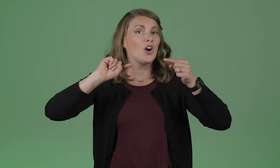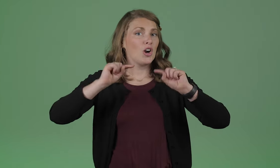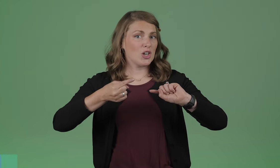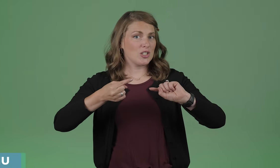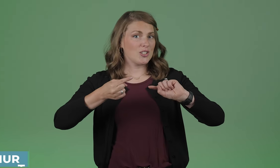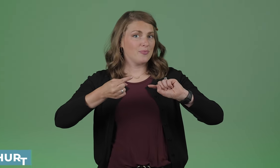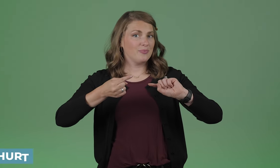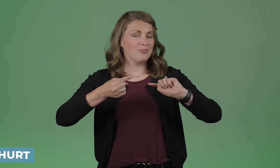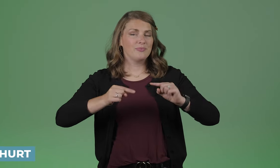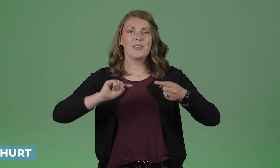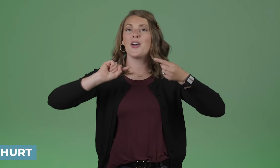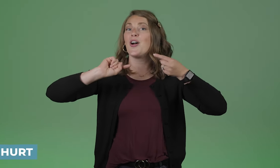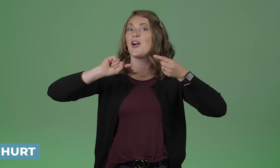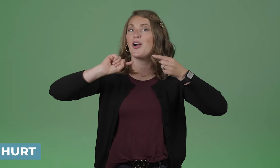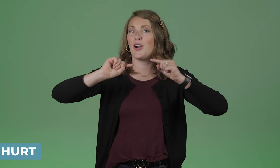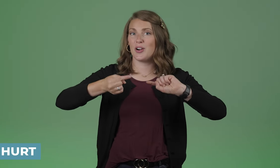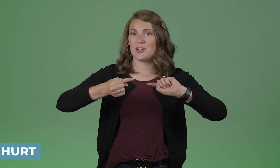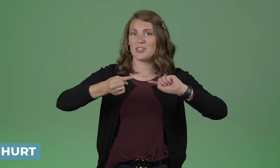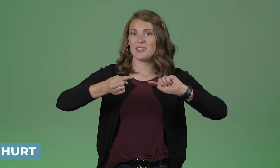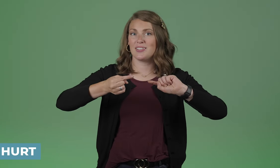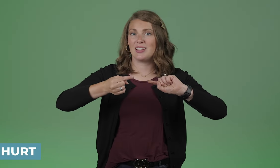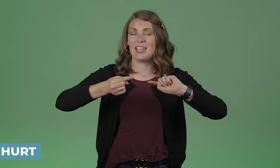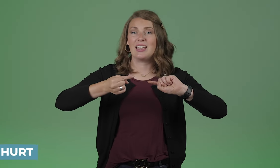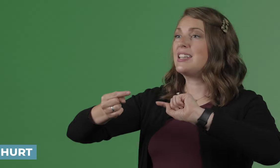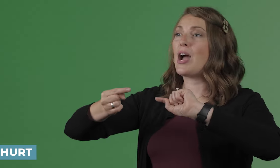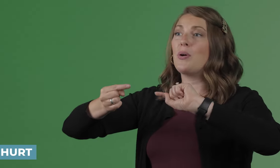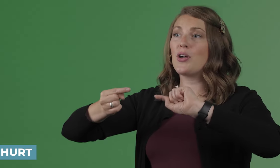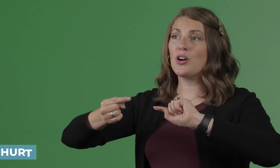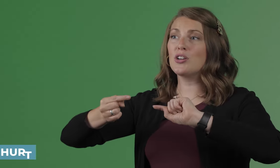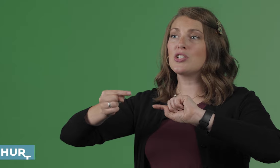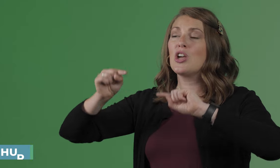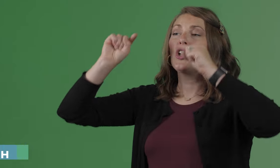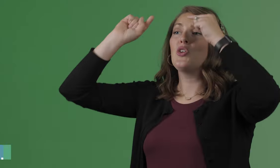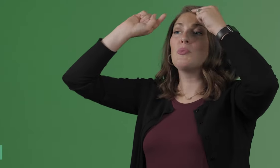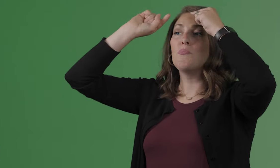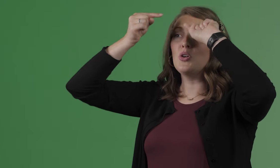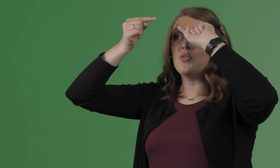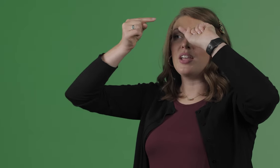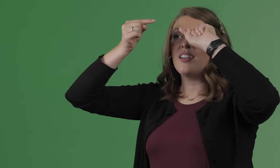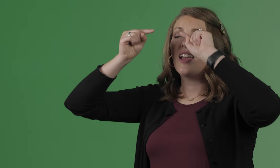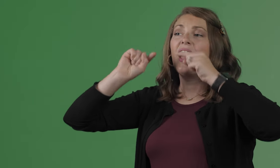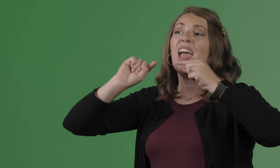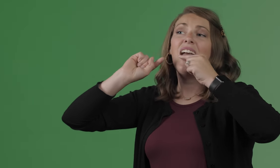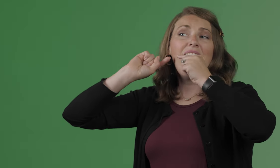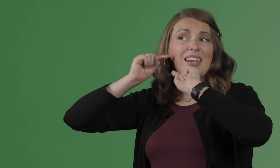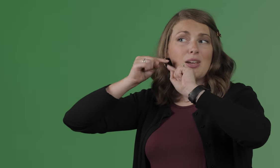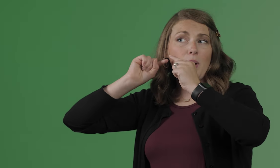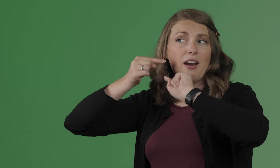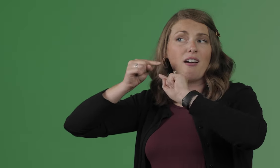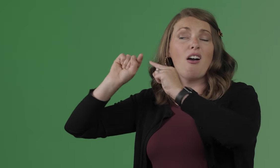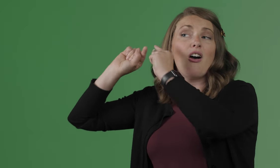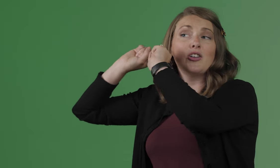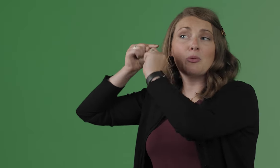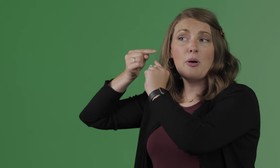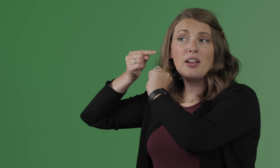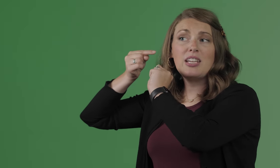Hurt. Now, with hurt, you can move it anywhere on your body